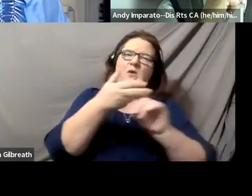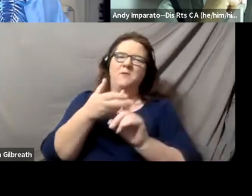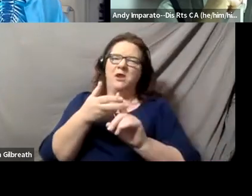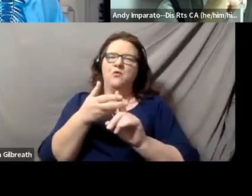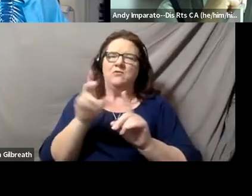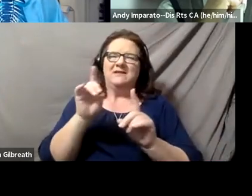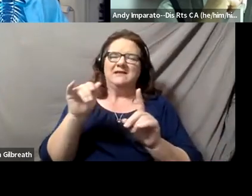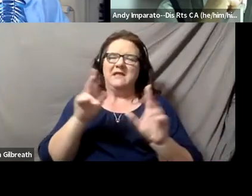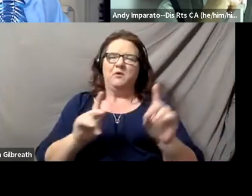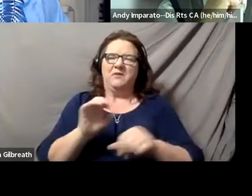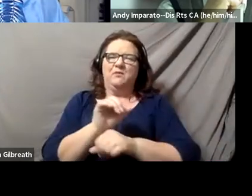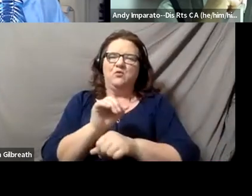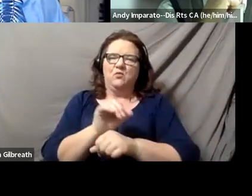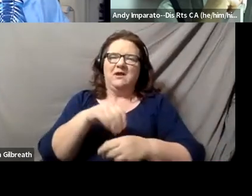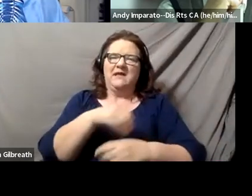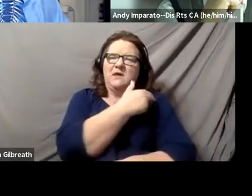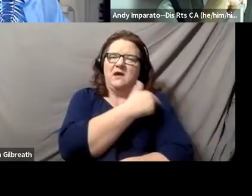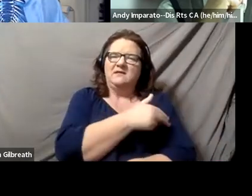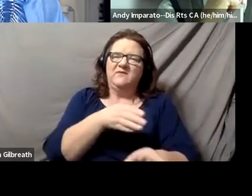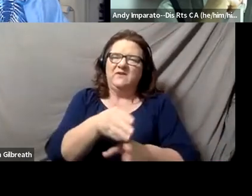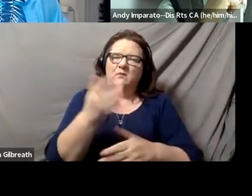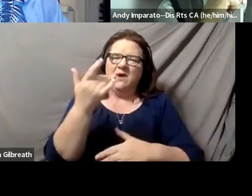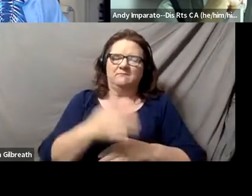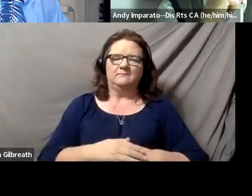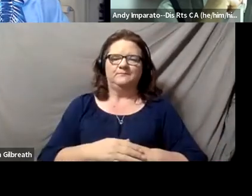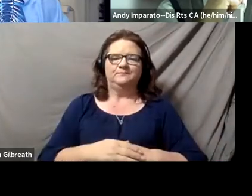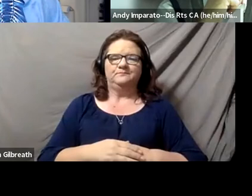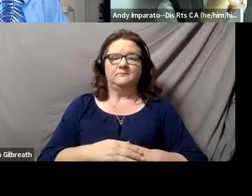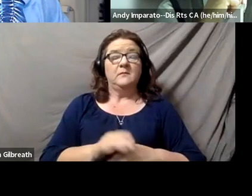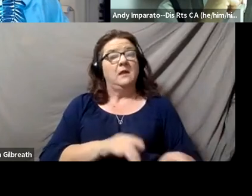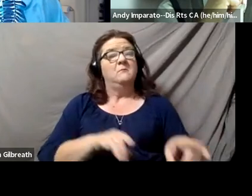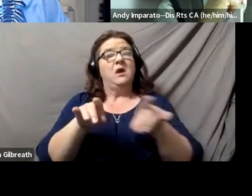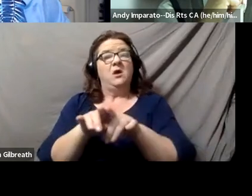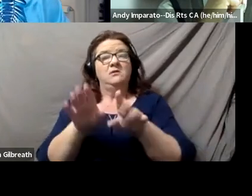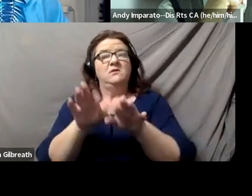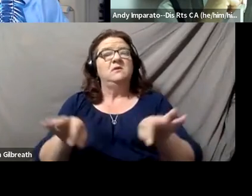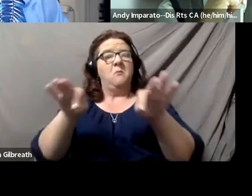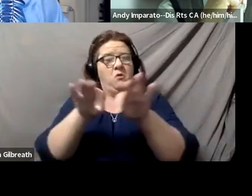but I also want to say that I think it is critically important that